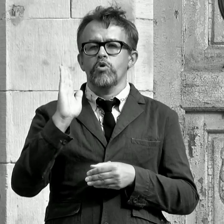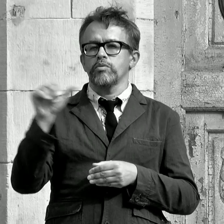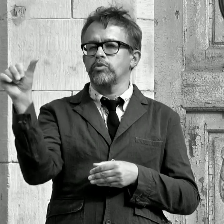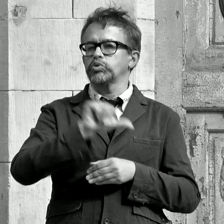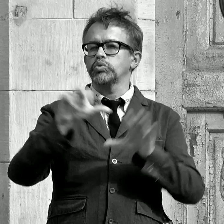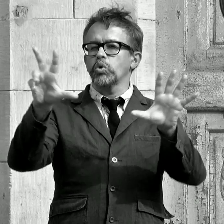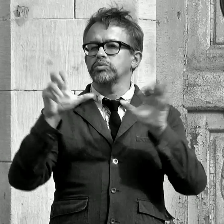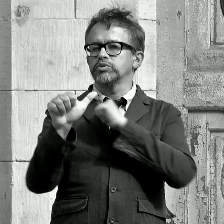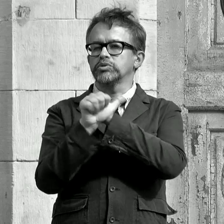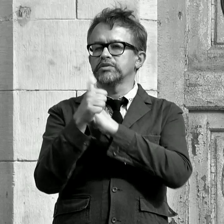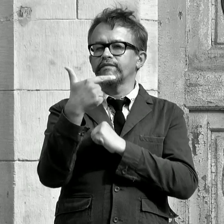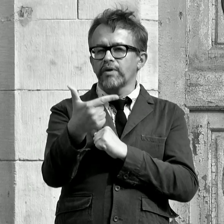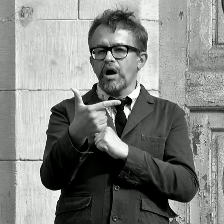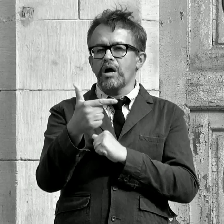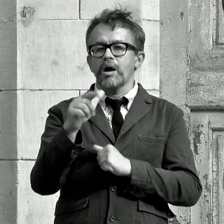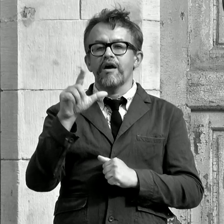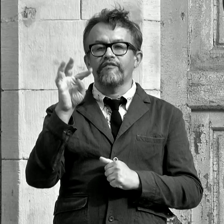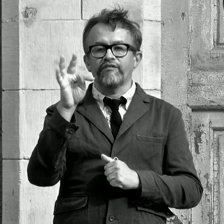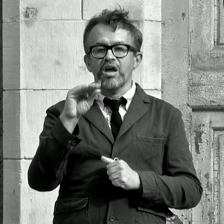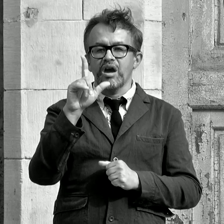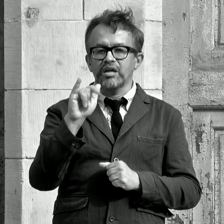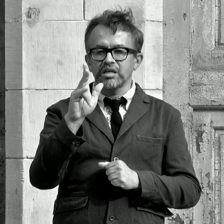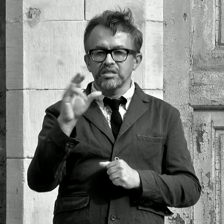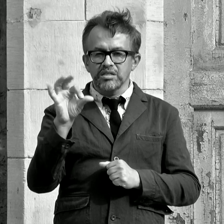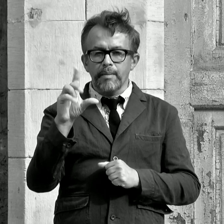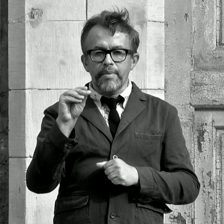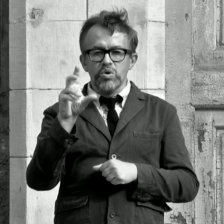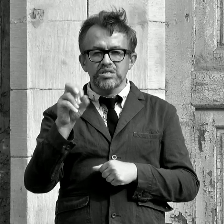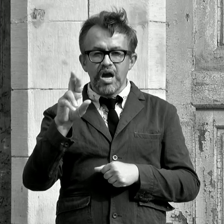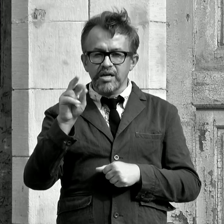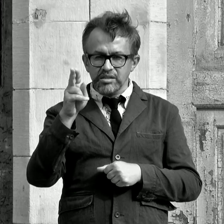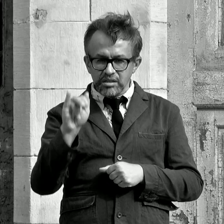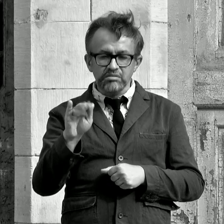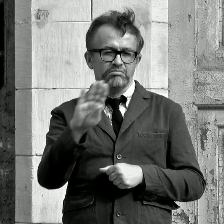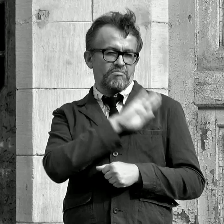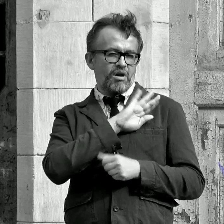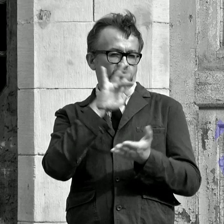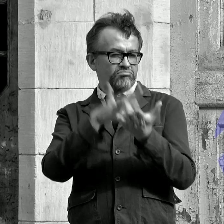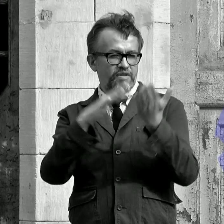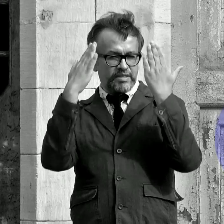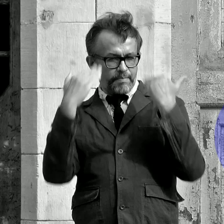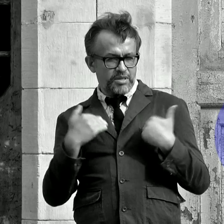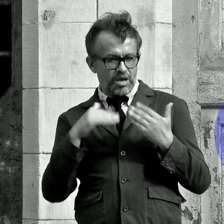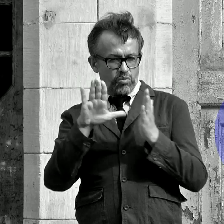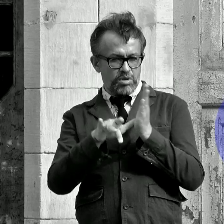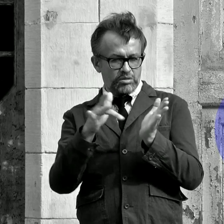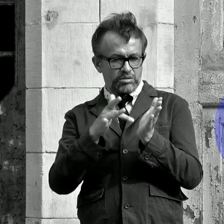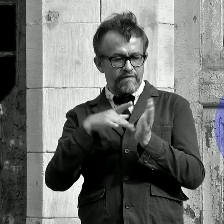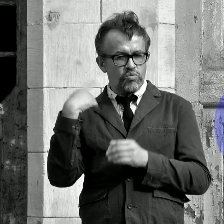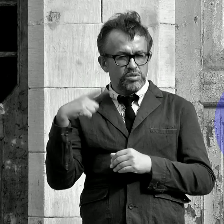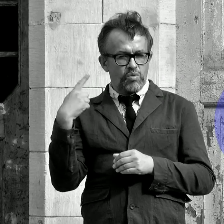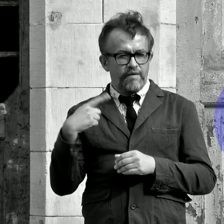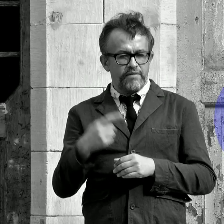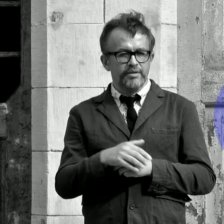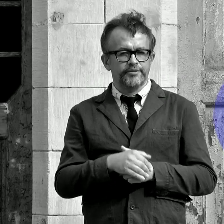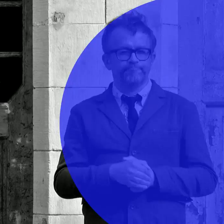Feliks Pęczarski died on 12 October 1862 at the district hospital in Włocławek.